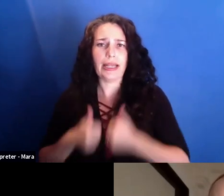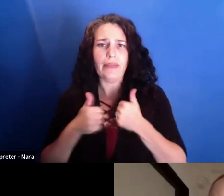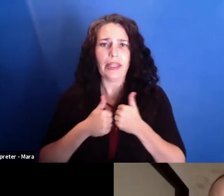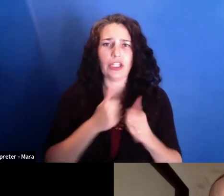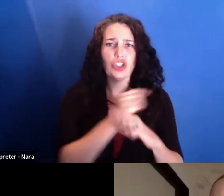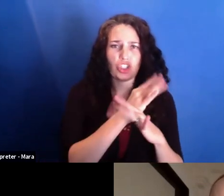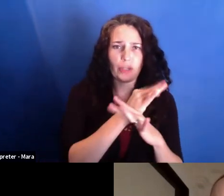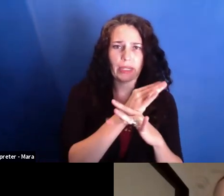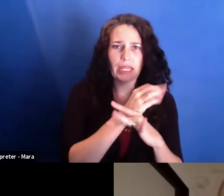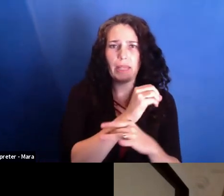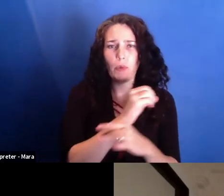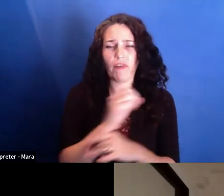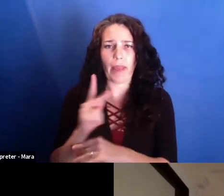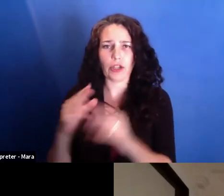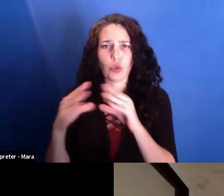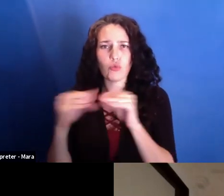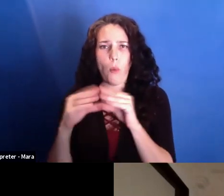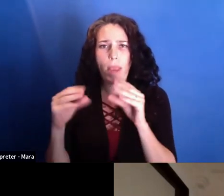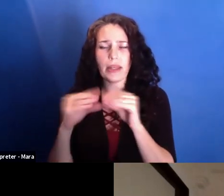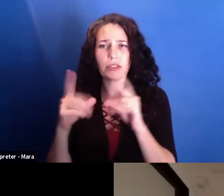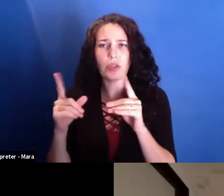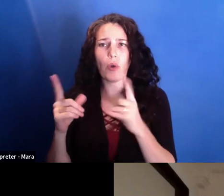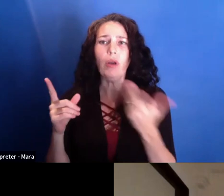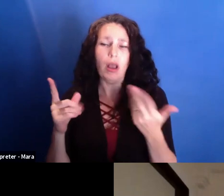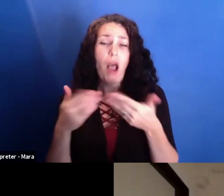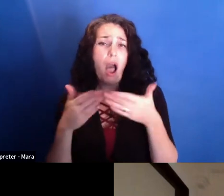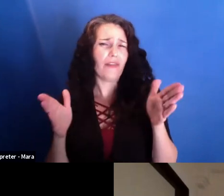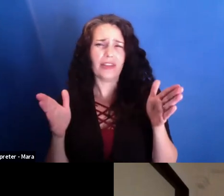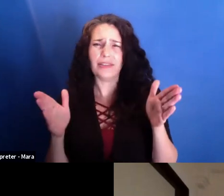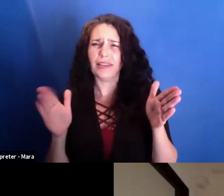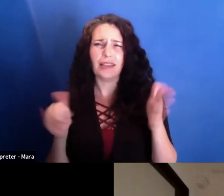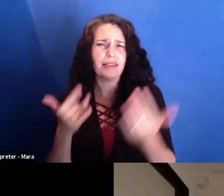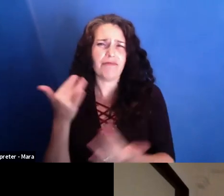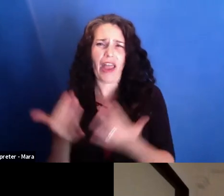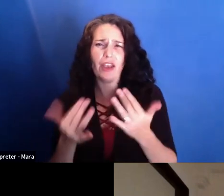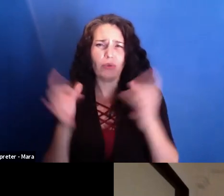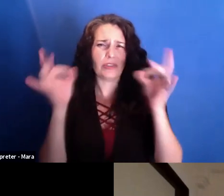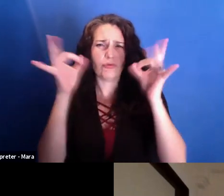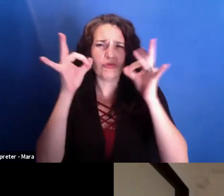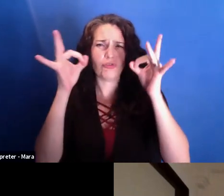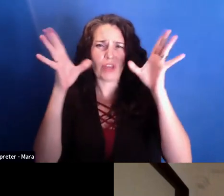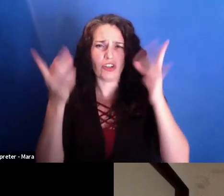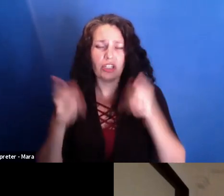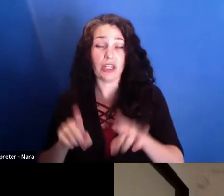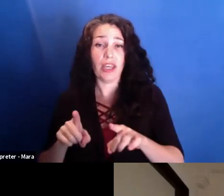In terms of writing more context about-- obviously, this was a tragedy, and a preventable tragedy in a lot of ways.